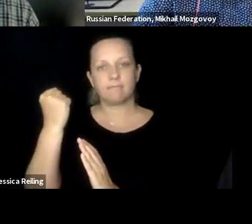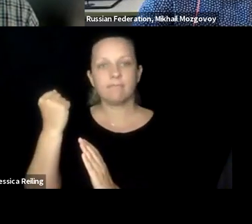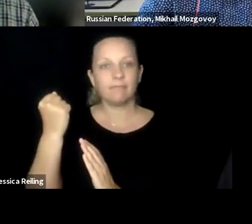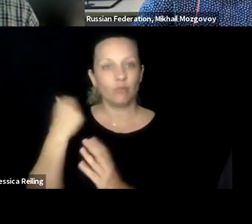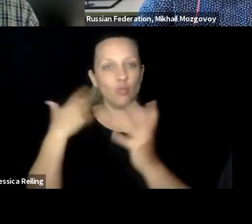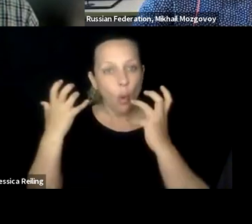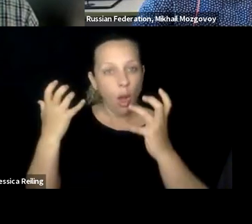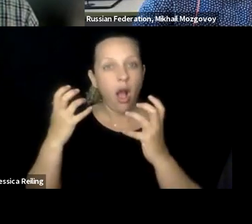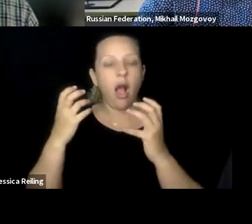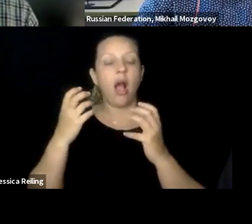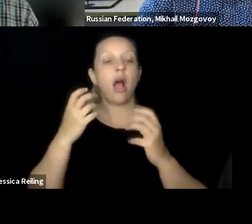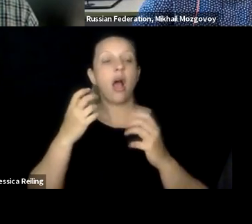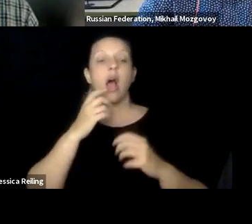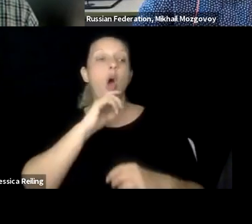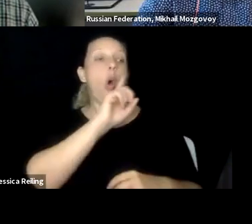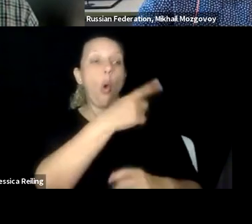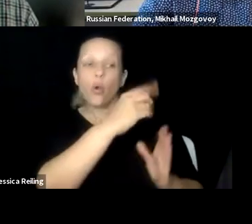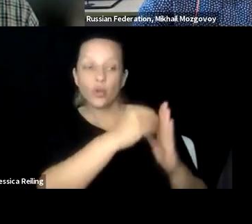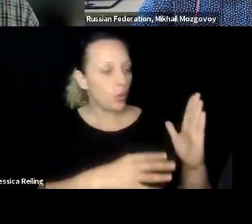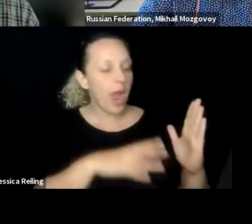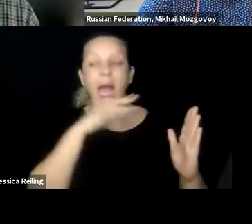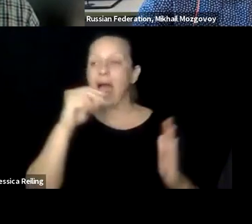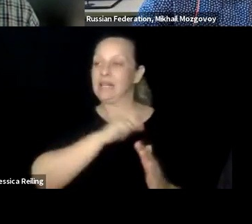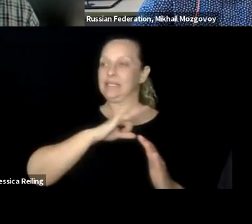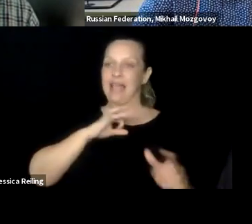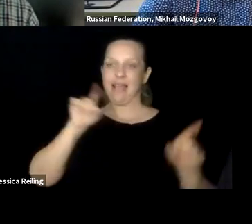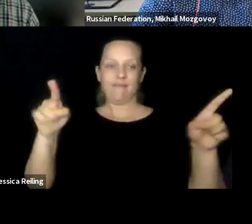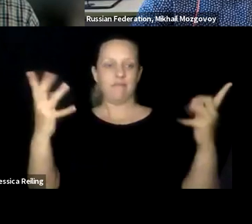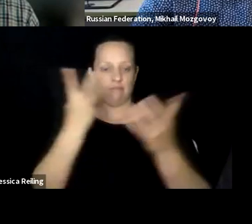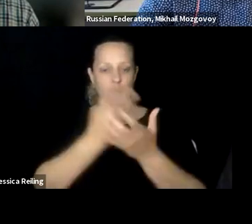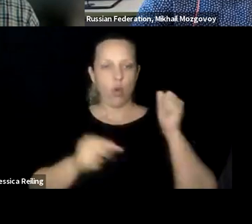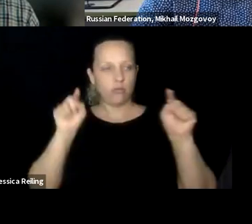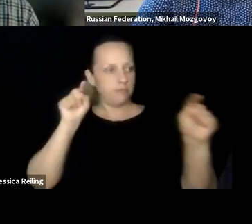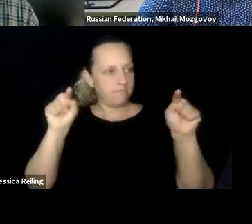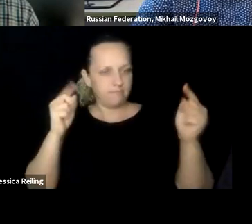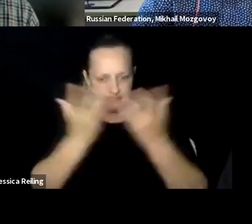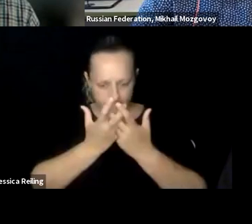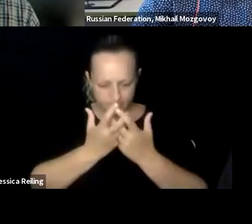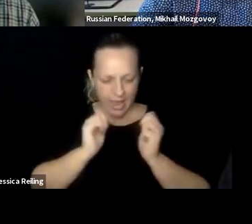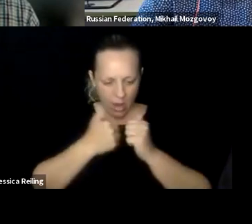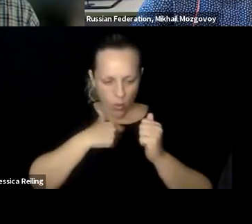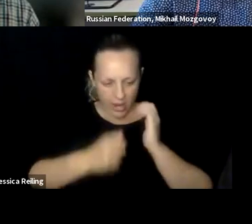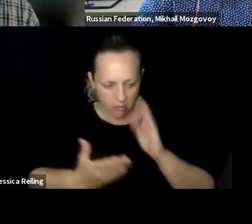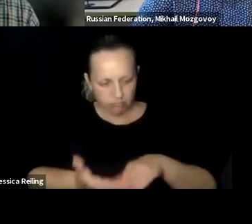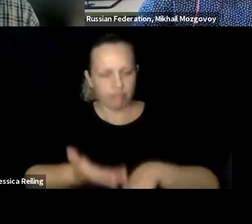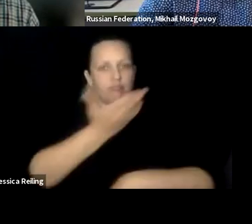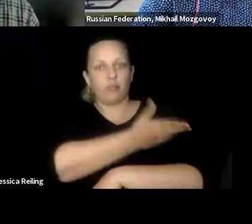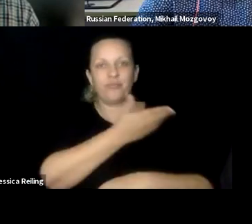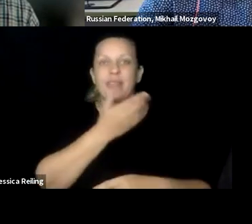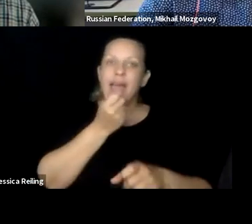reimagining our library, to utilize the polling better to see how students and staff also utilize technology in